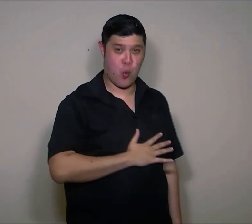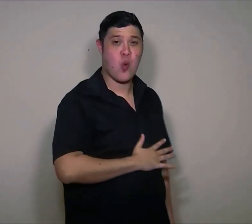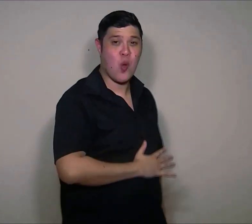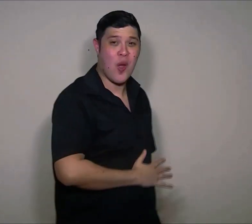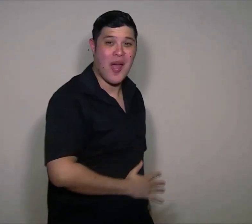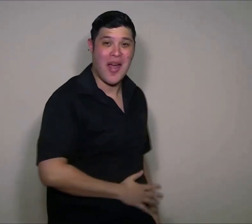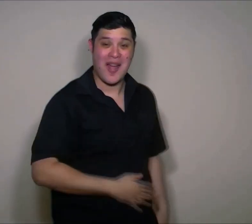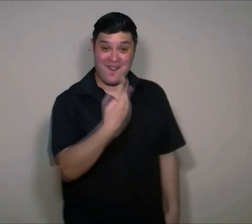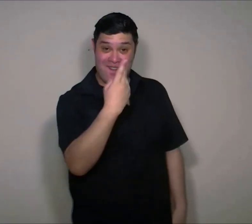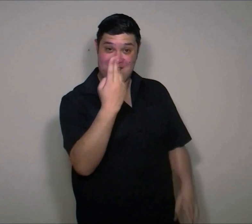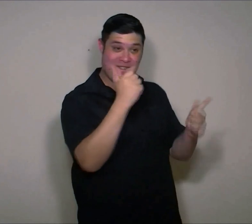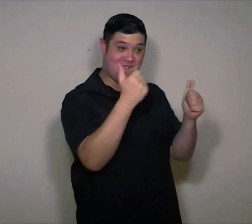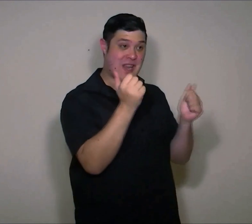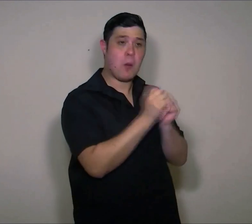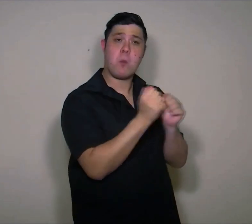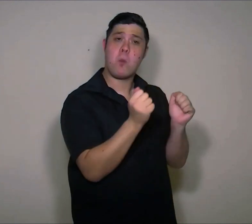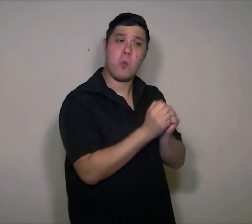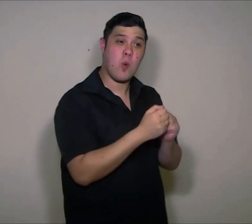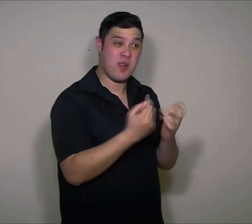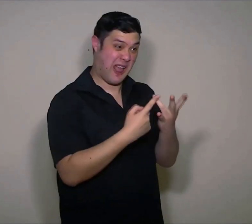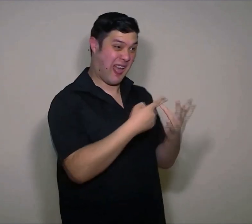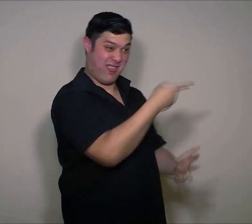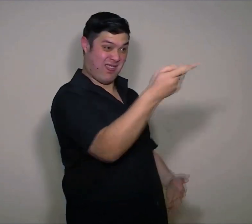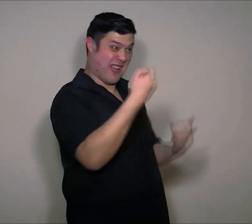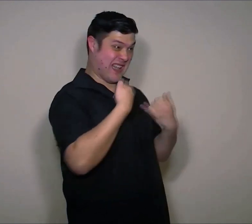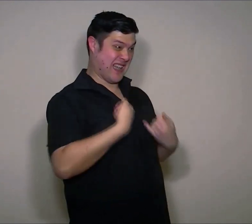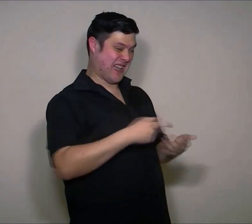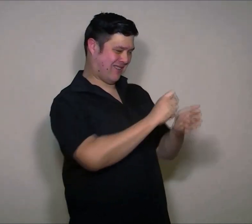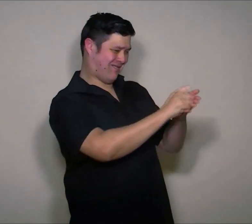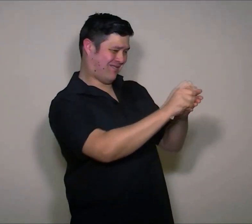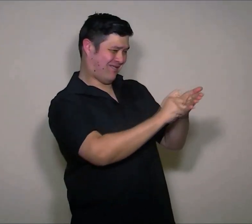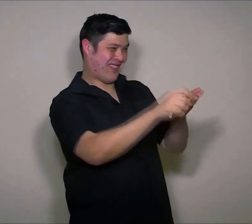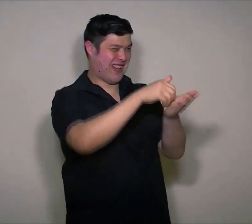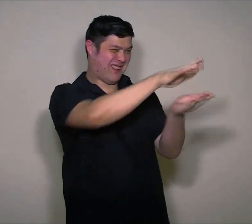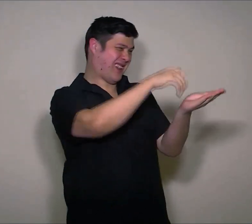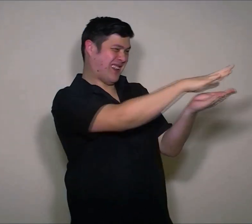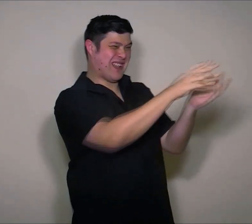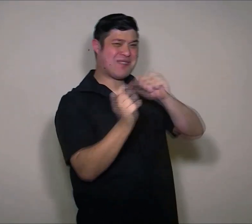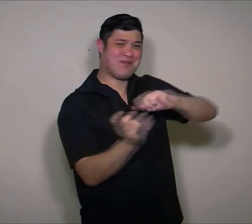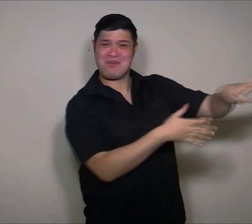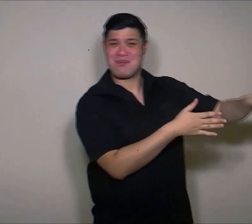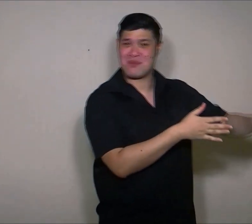So I made this appointment and i cleared your afternoon